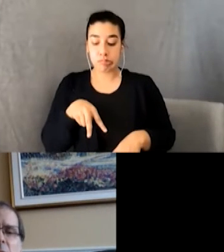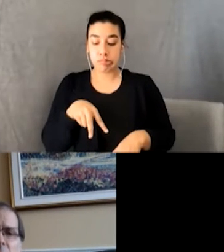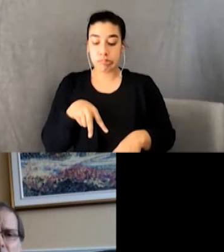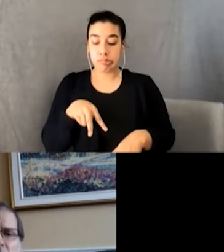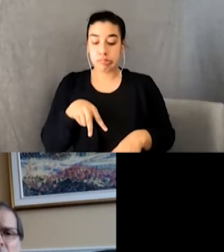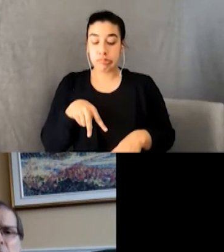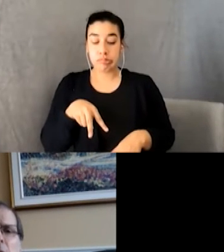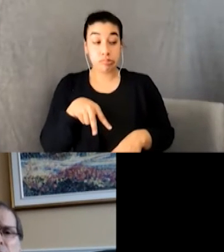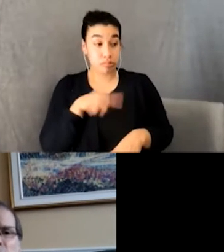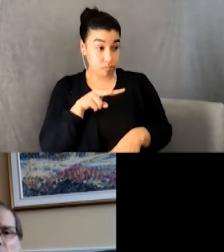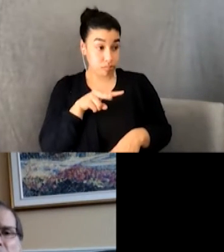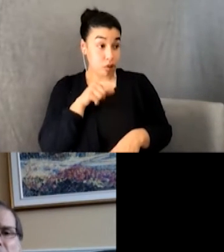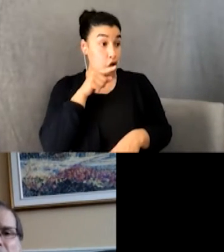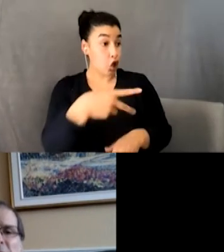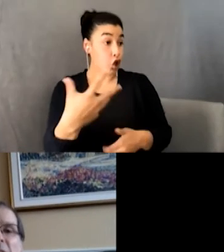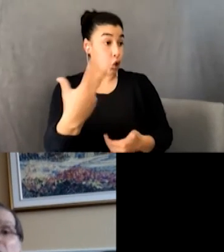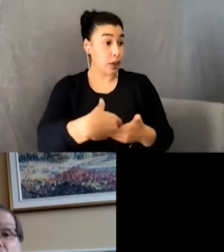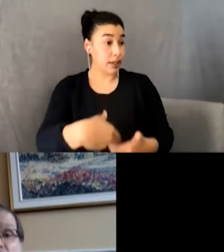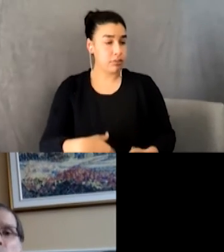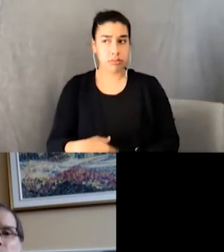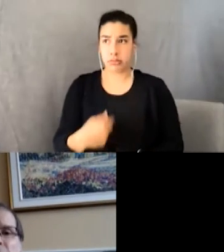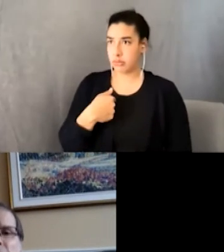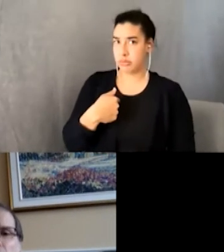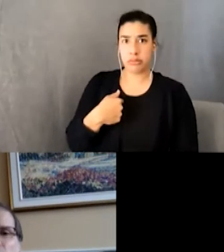“Huh?” “You’re in my band. Our singer quit a week ago,